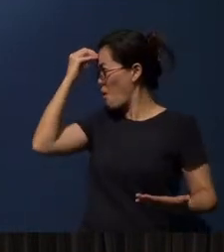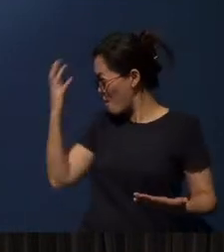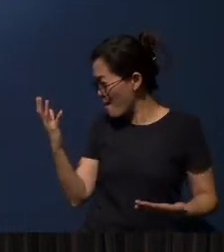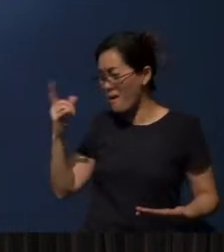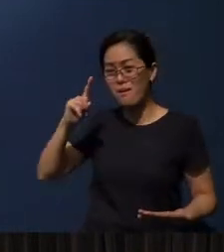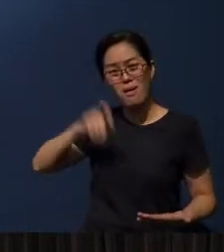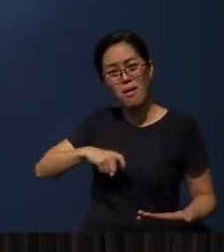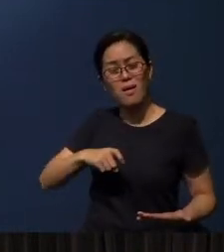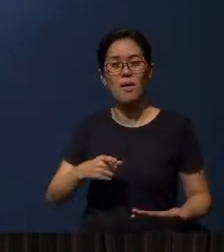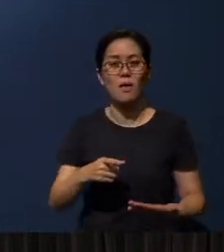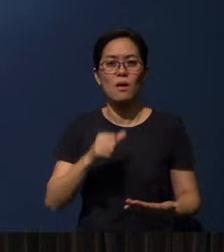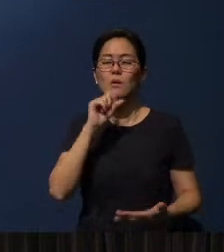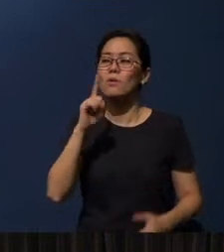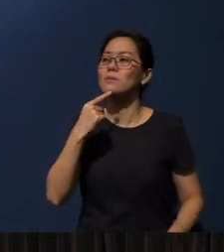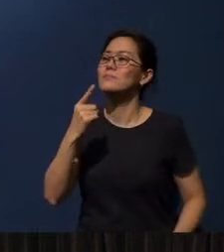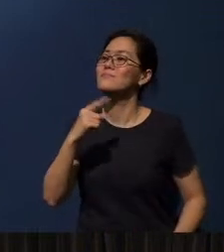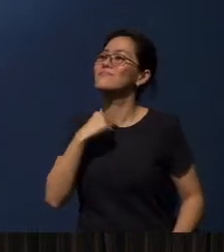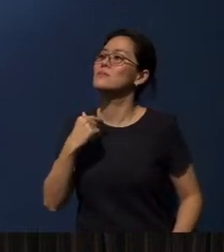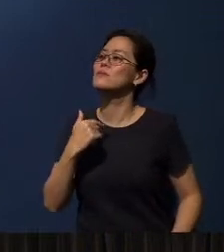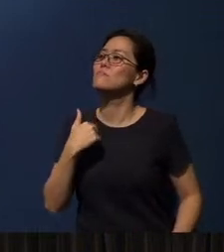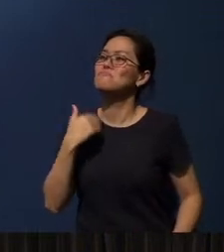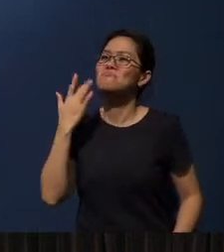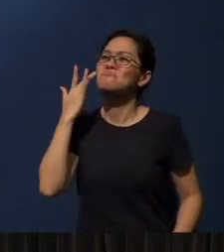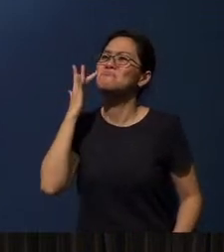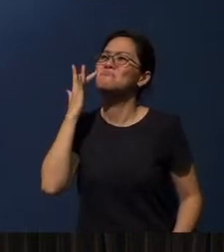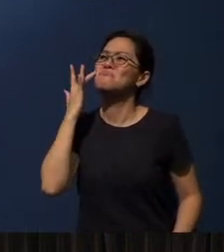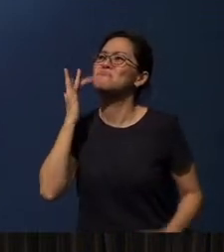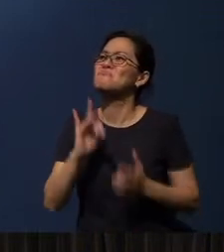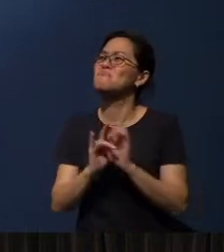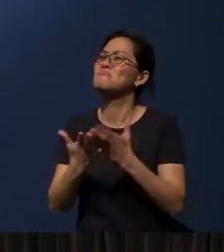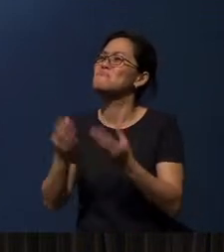So don't just say to Pastor, “Pastor, I do not know the Bible, teach me the Bible.”